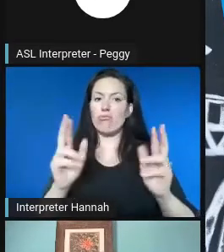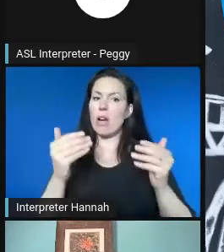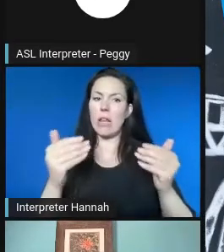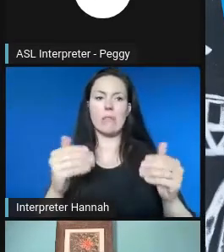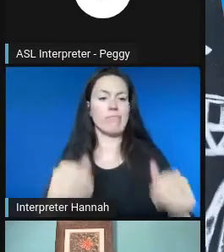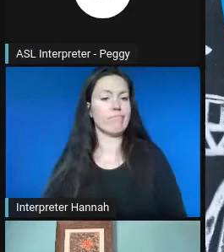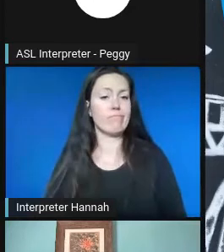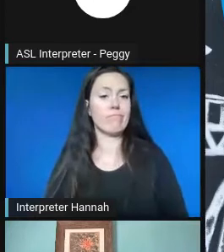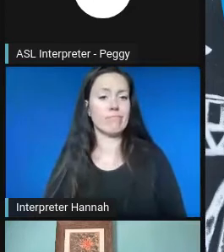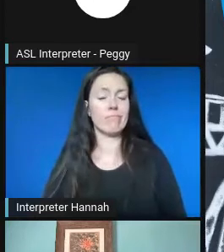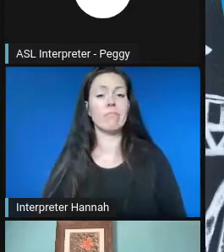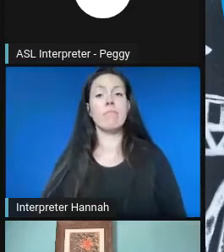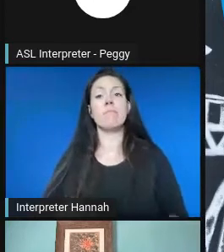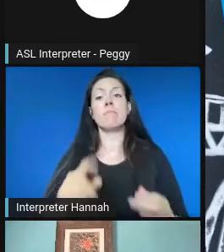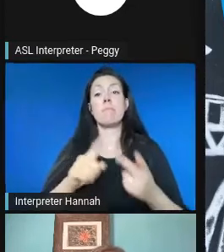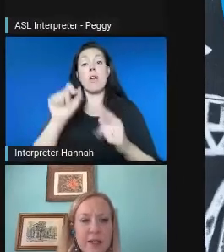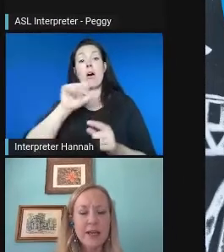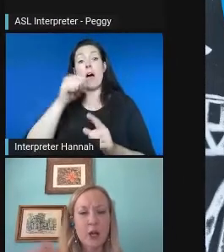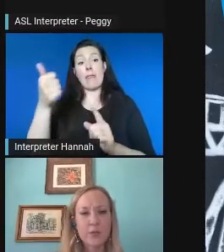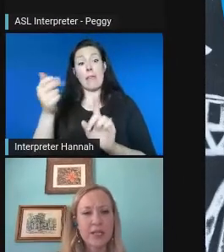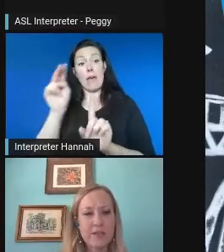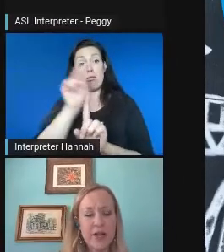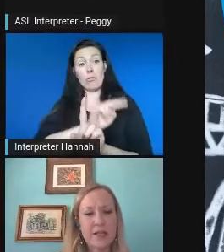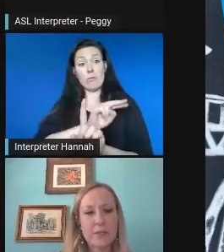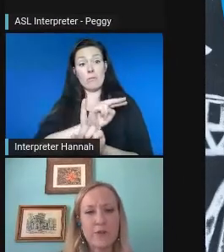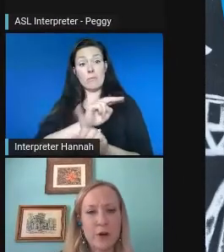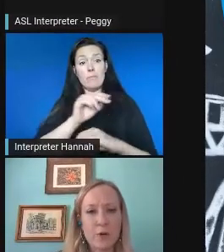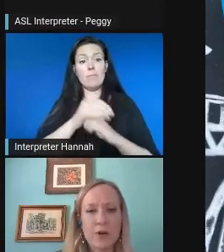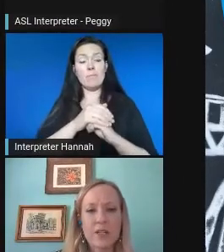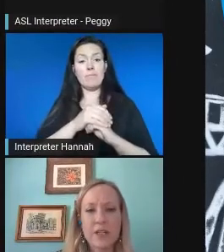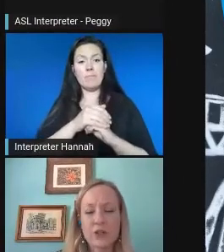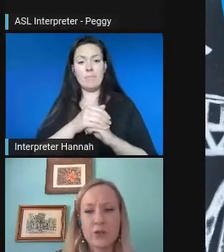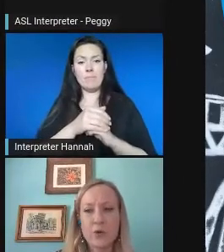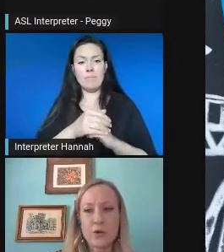On the other side of things, you know, I think it helped us advance some of our organizational goals in